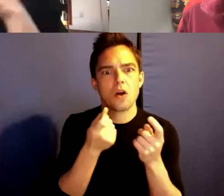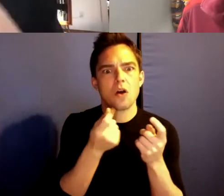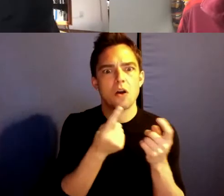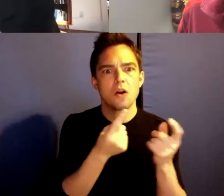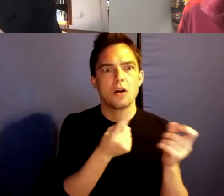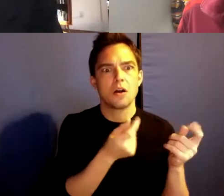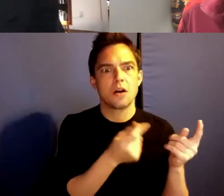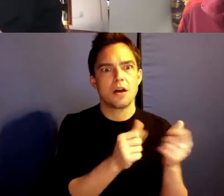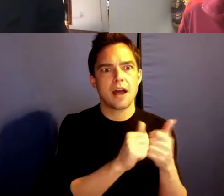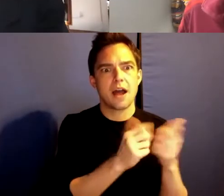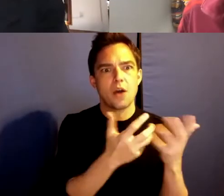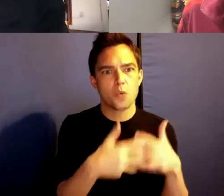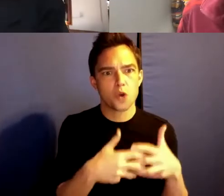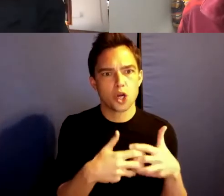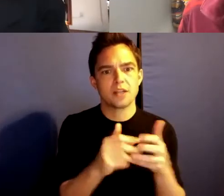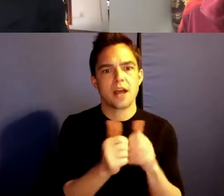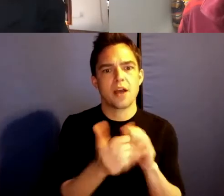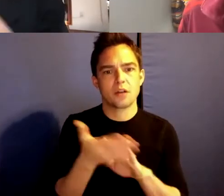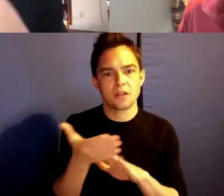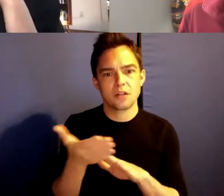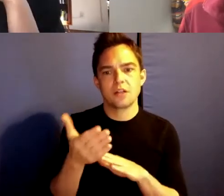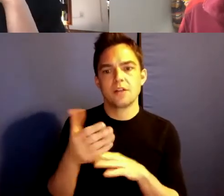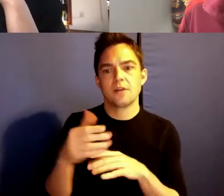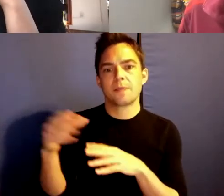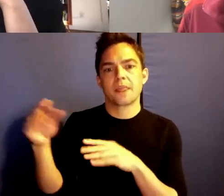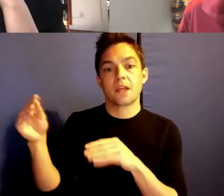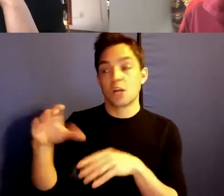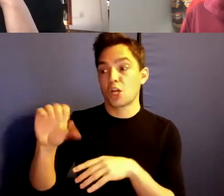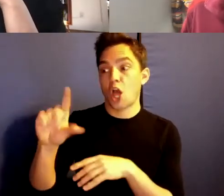How they got this way. Colonization, for instance, especially in